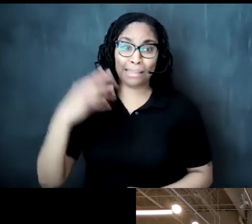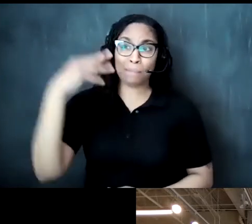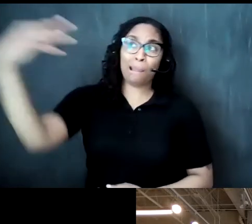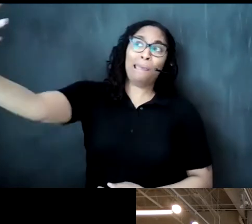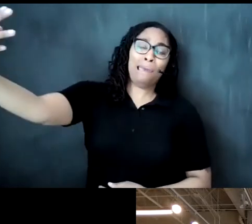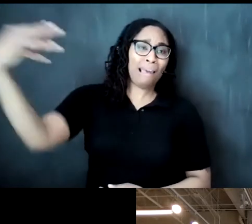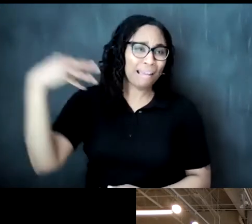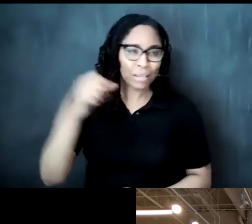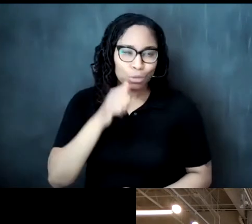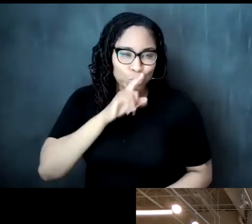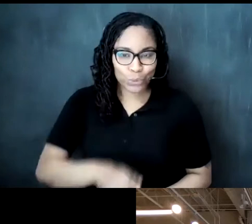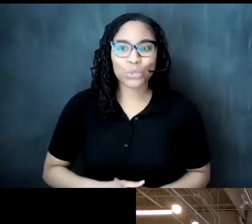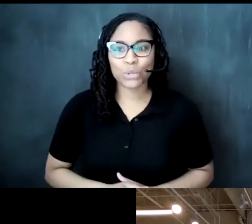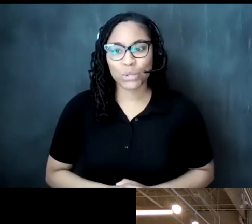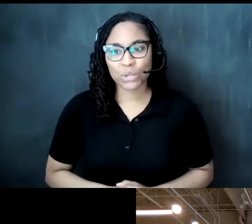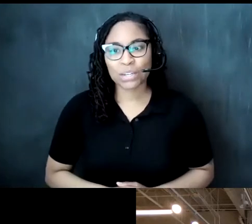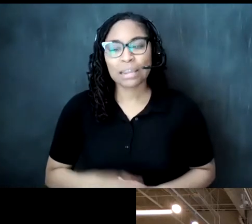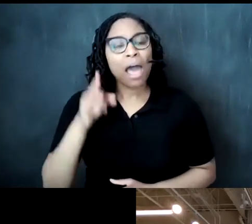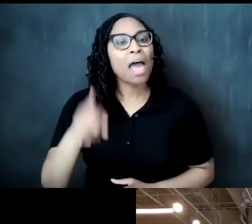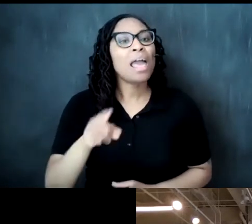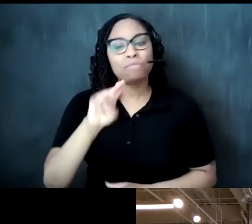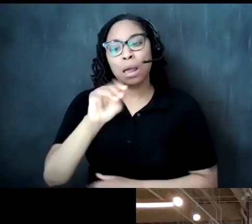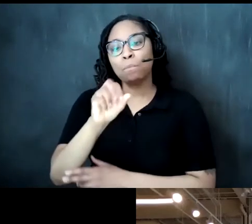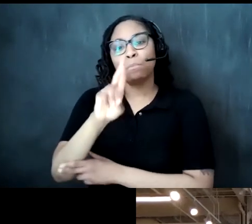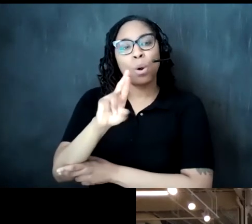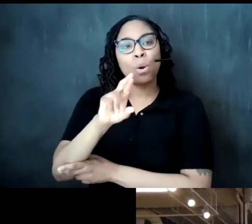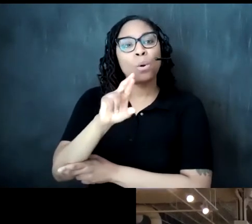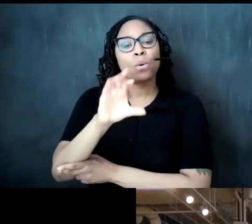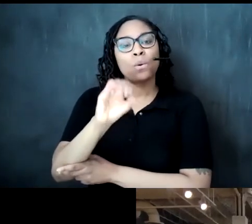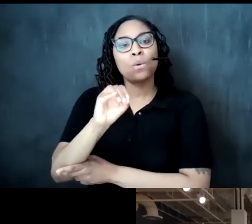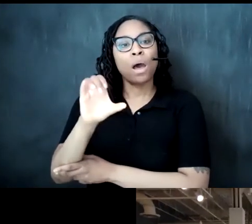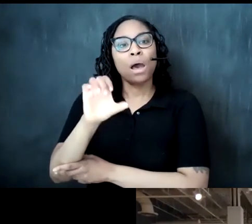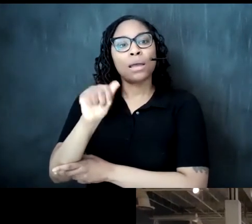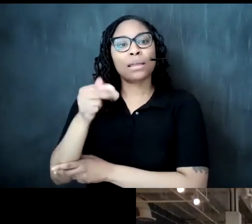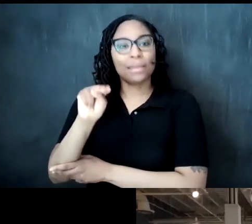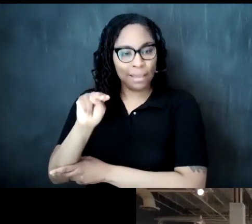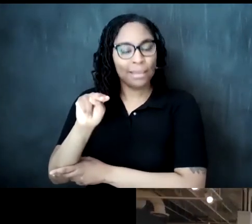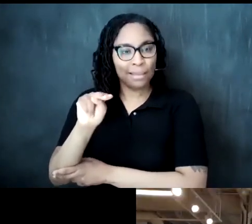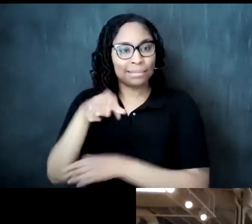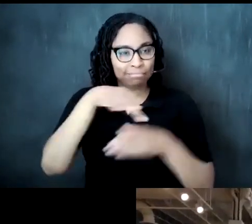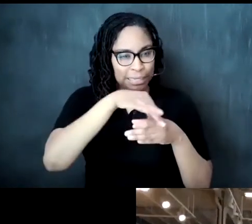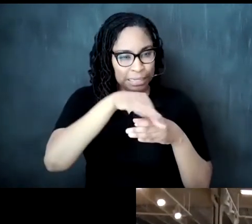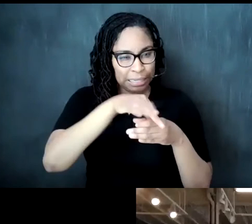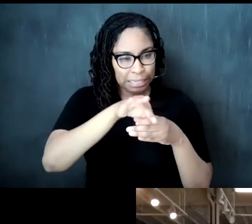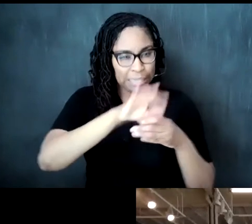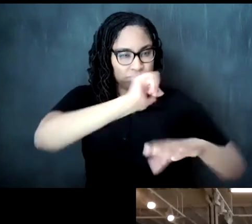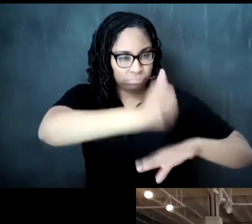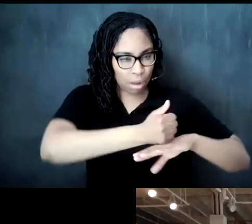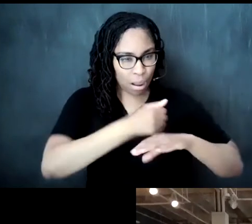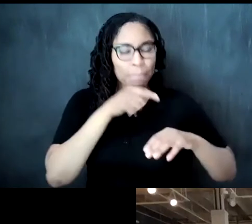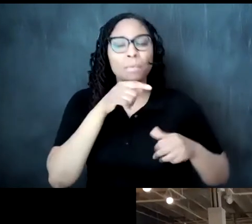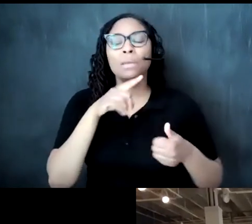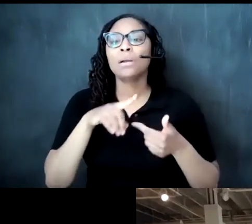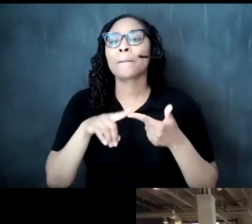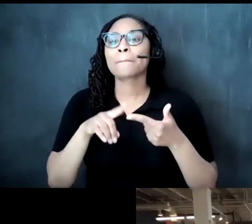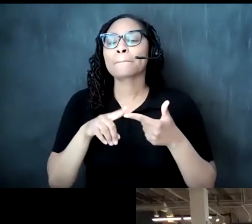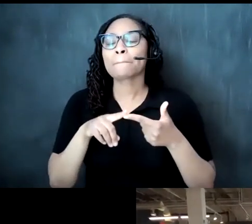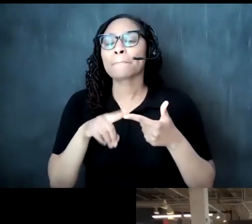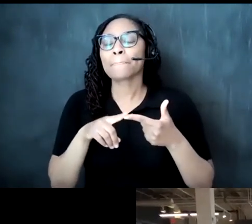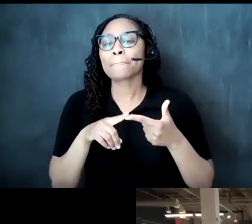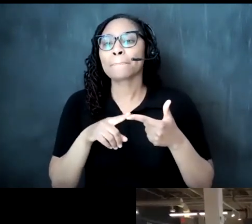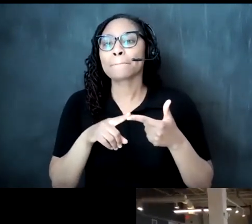i have a moroccan tea set up okay um that's the traditional moroccan tea setup i have uh the